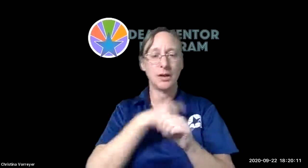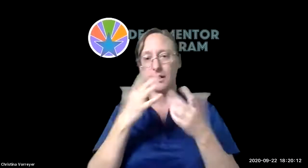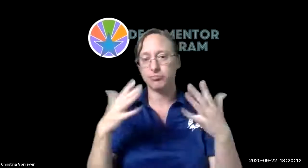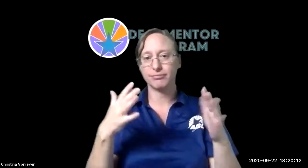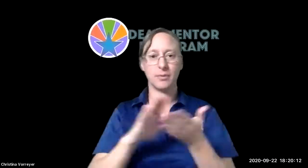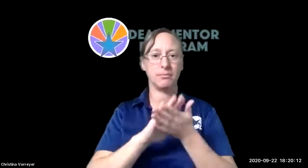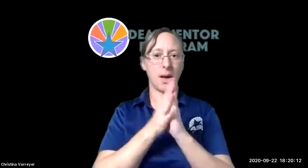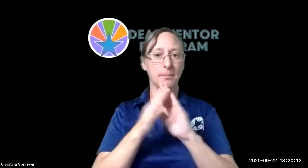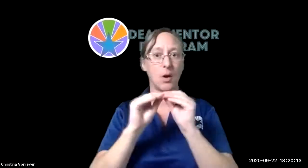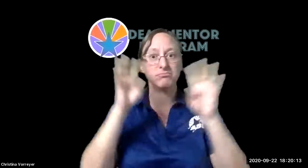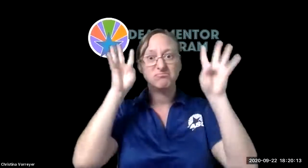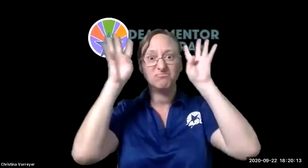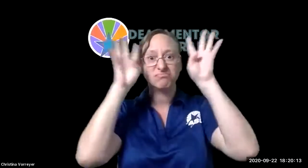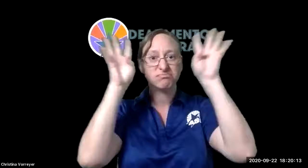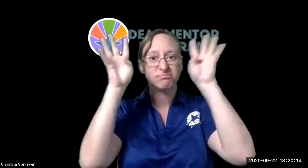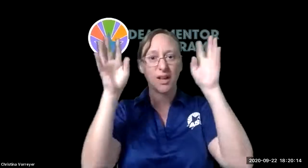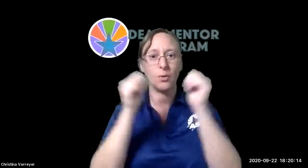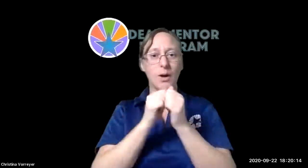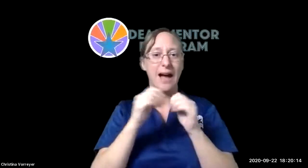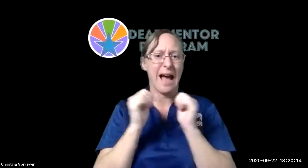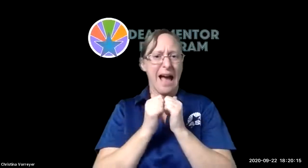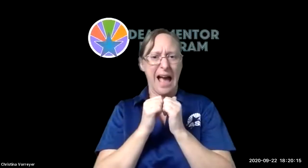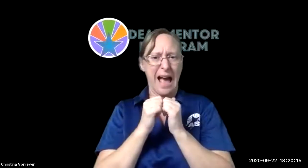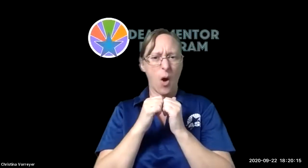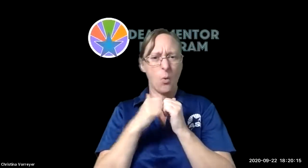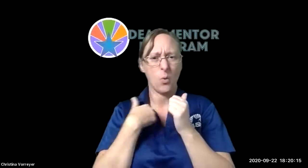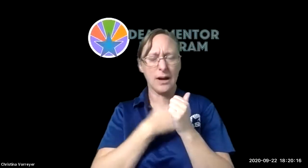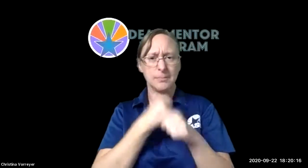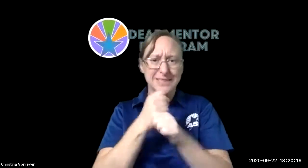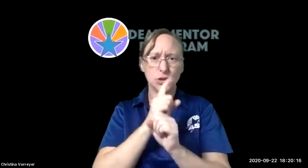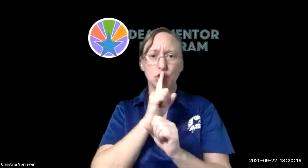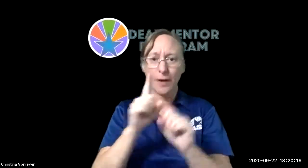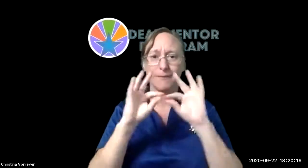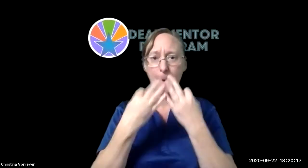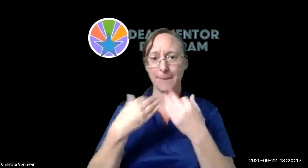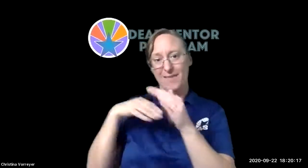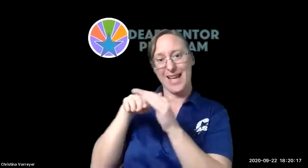since chronovirus has um hit we've had